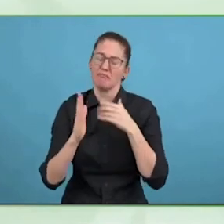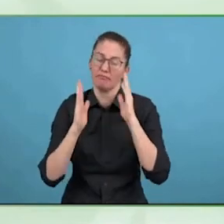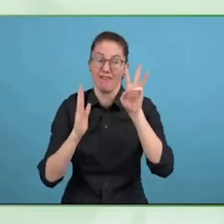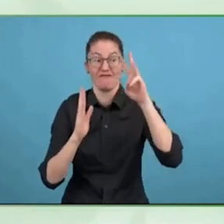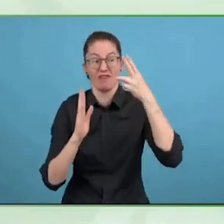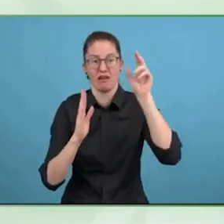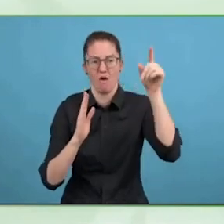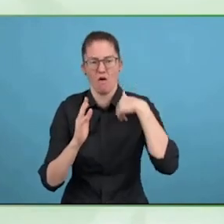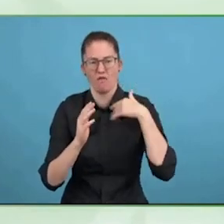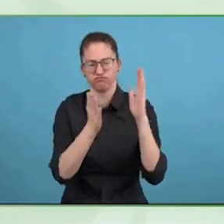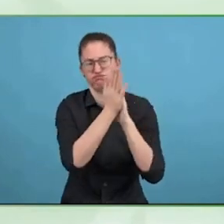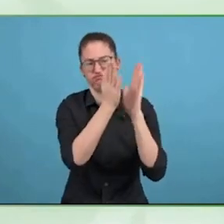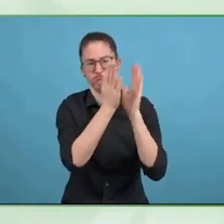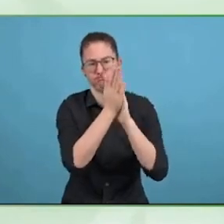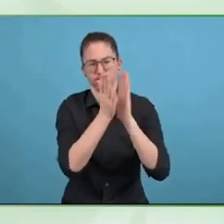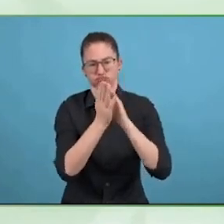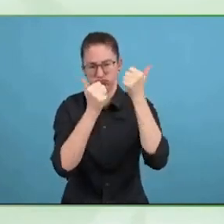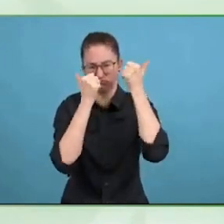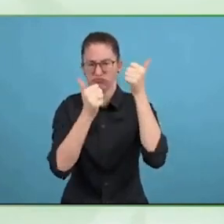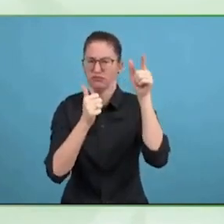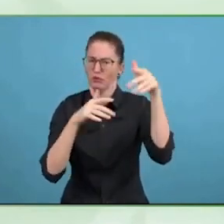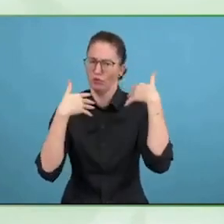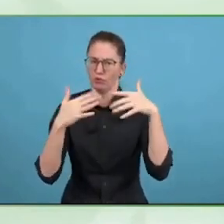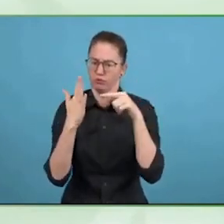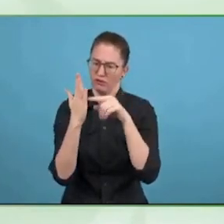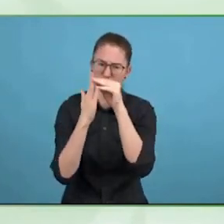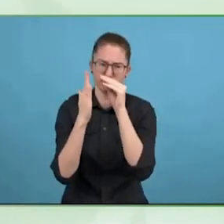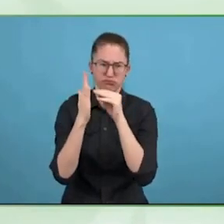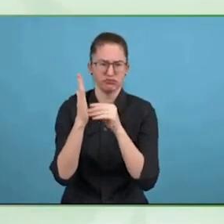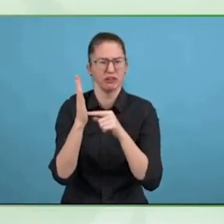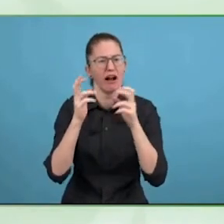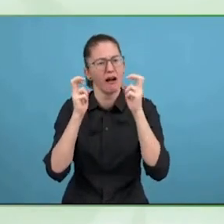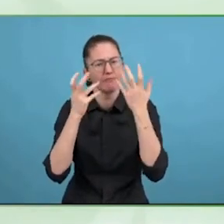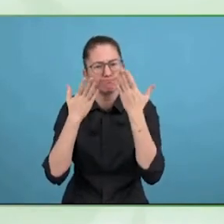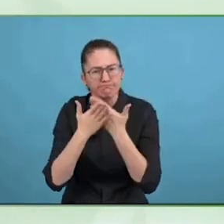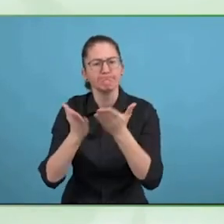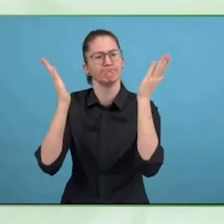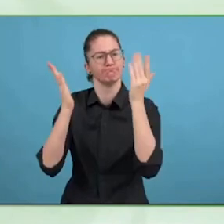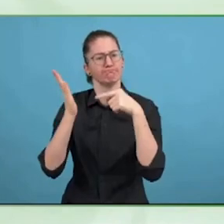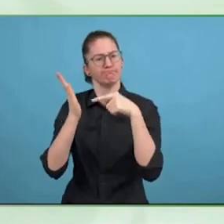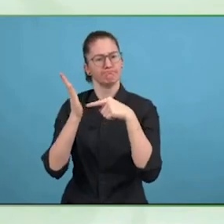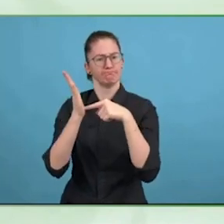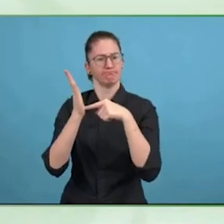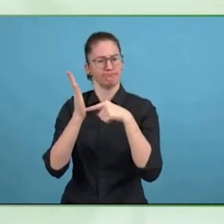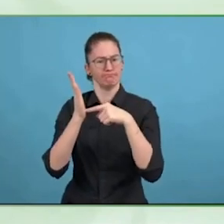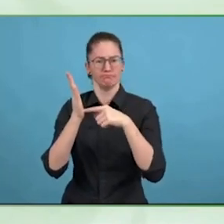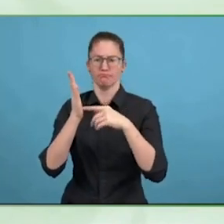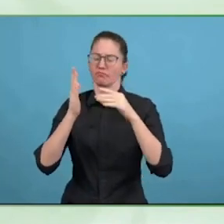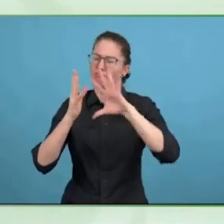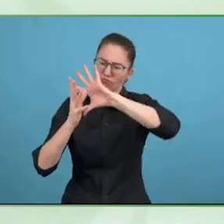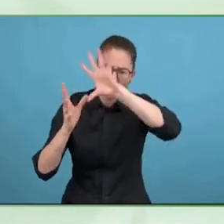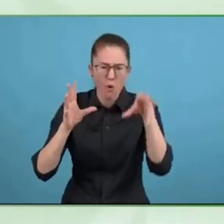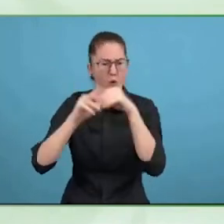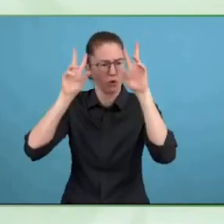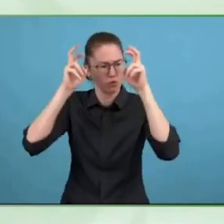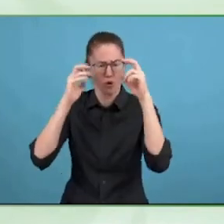Are there any specific recommendations in the report? There are 10 key recommendations.